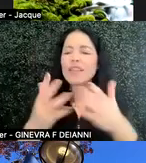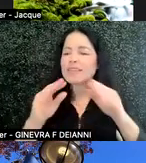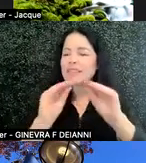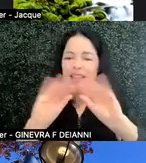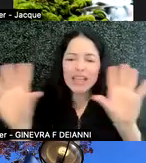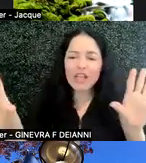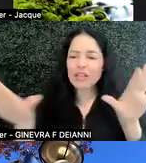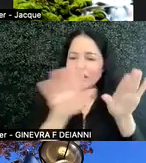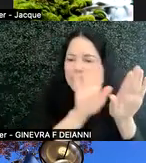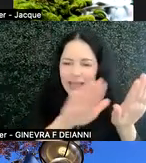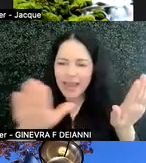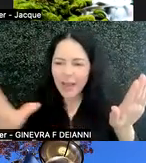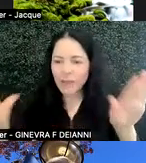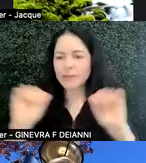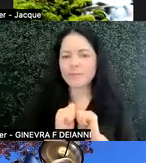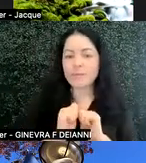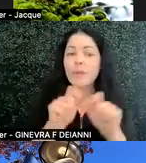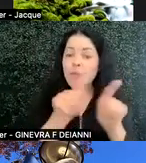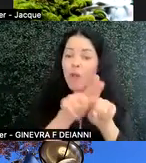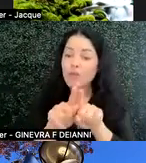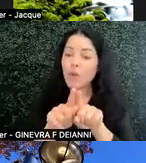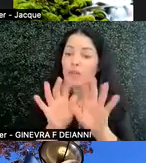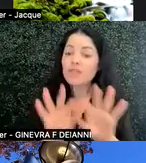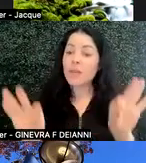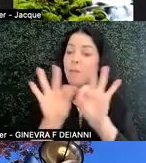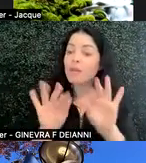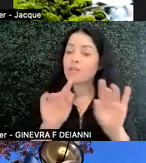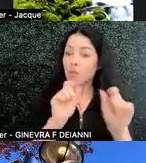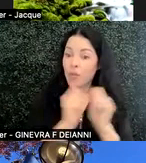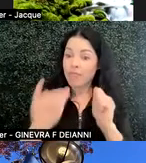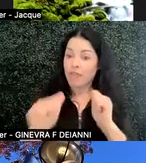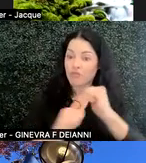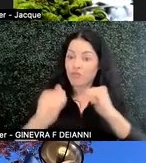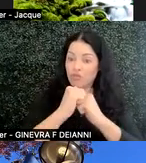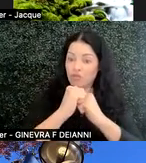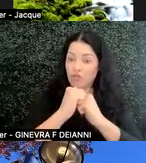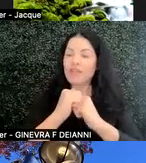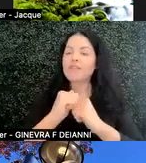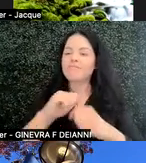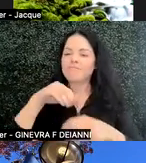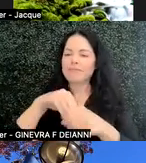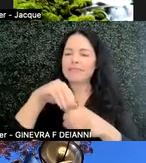But then it's also important to provide flexibility. So allowing for late work without penalty.